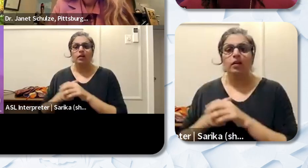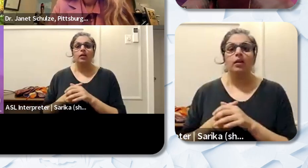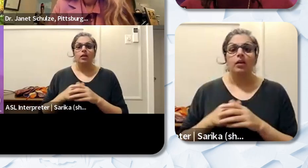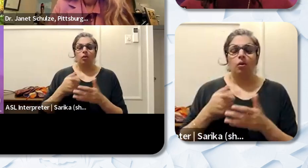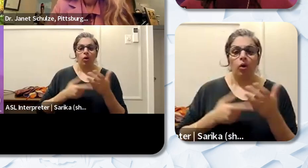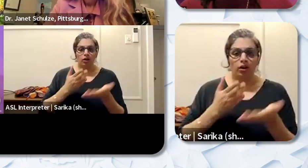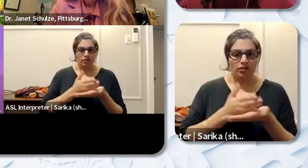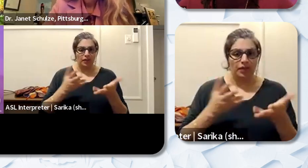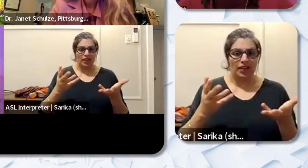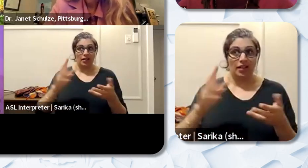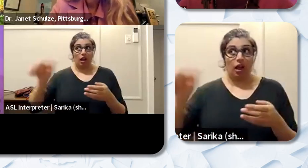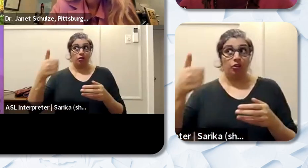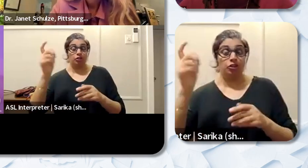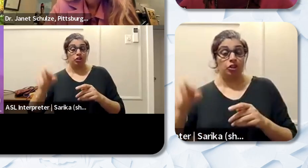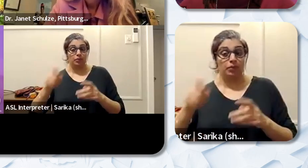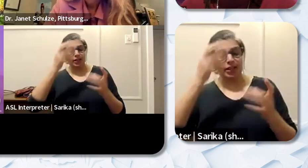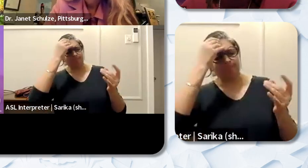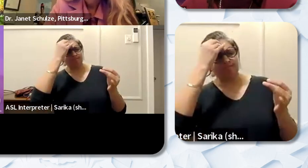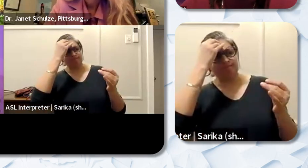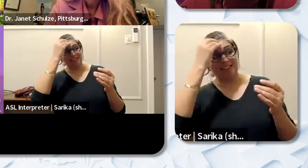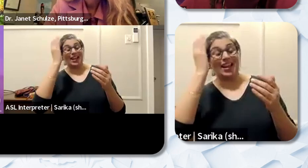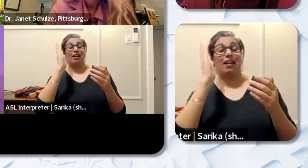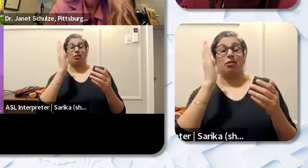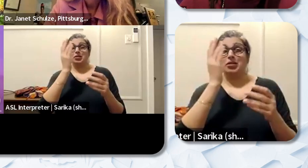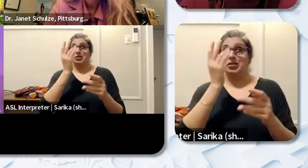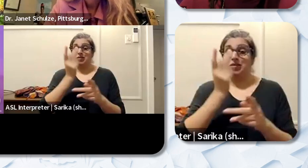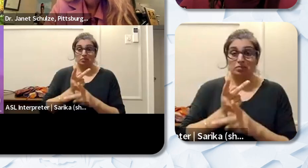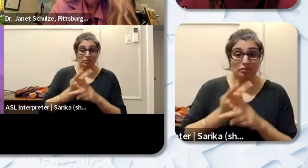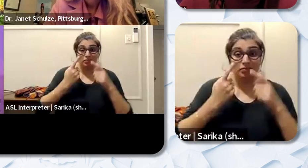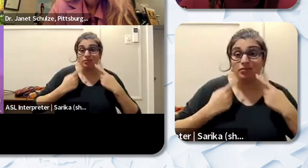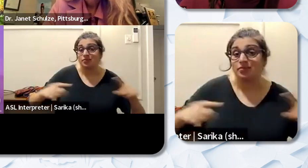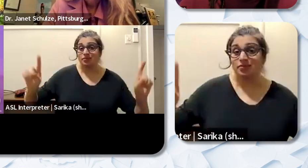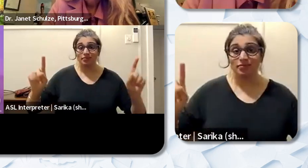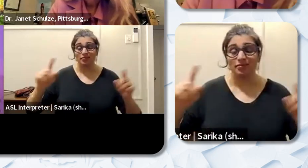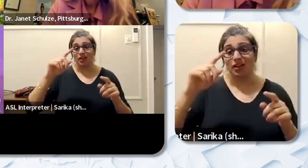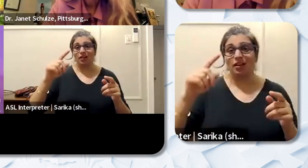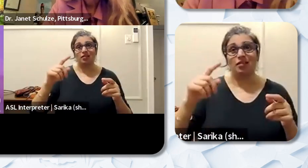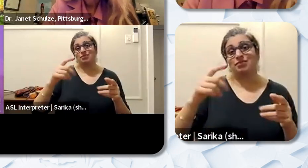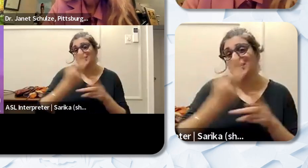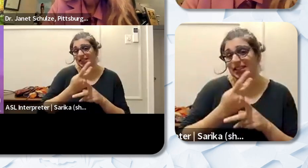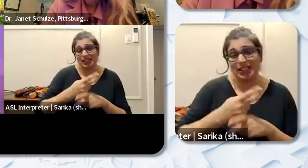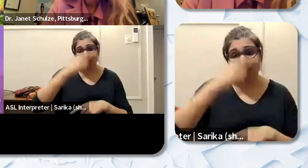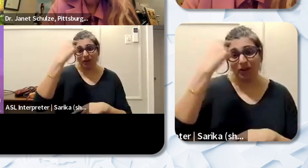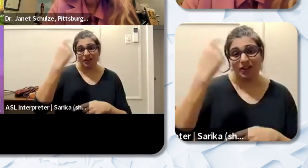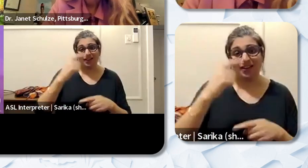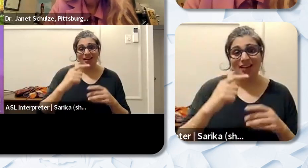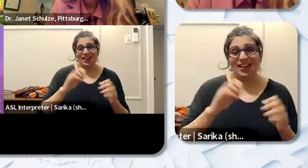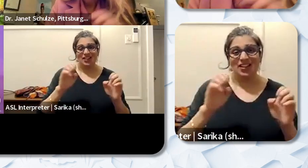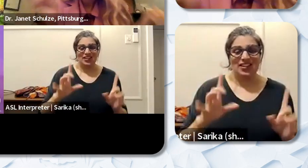others should be thinking about that will be effective in retaining Black educators? Dr. Janet Shulze: Well I'm glad this is being recorded so that means I can go